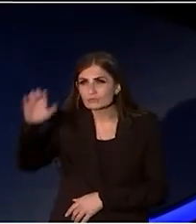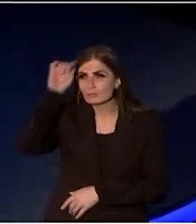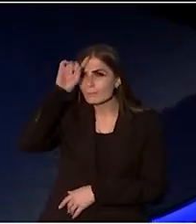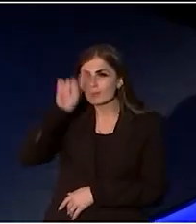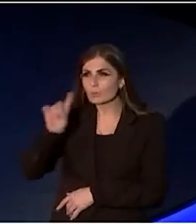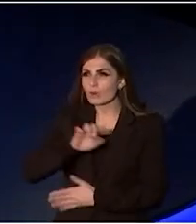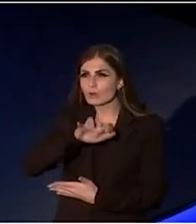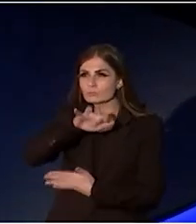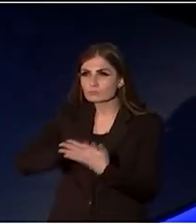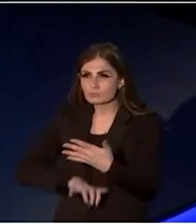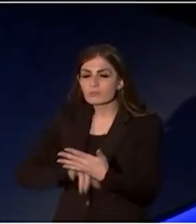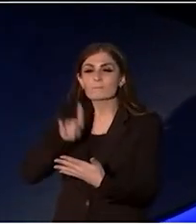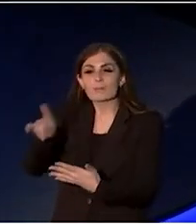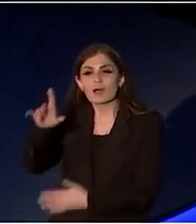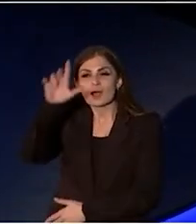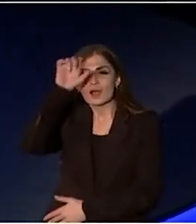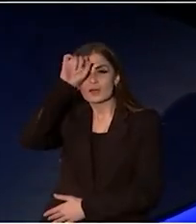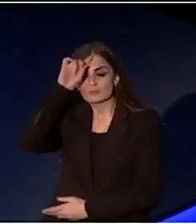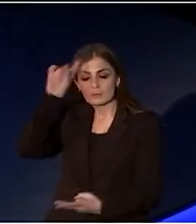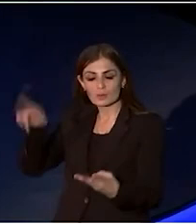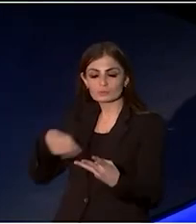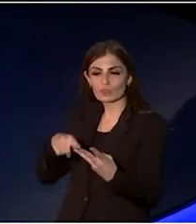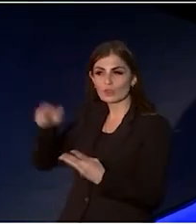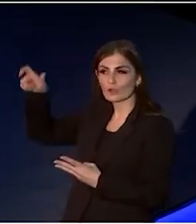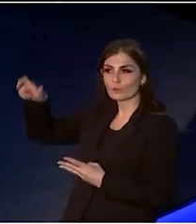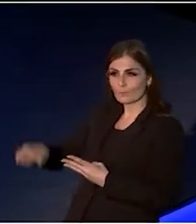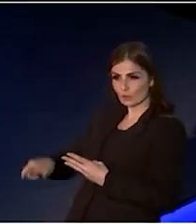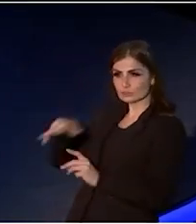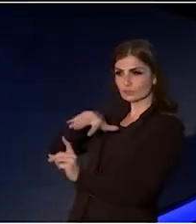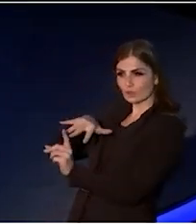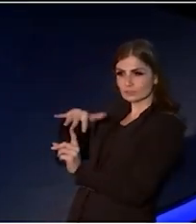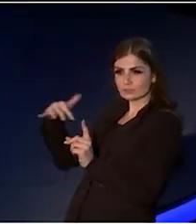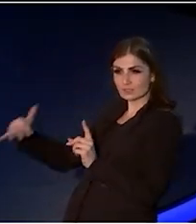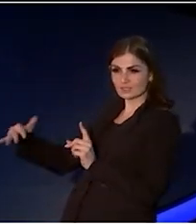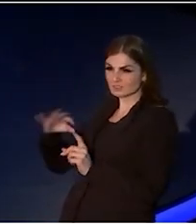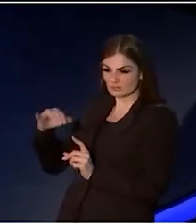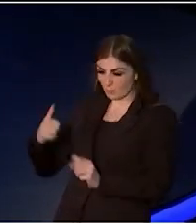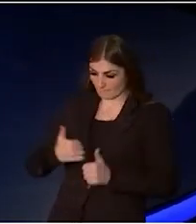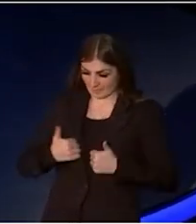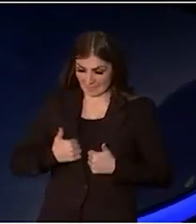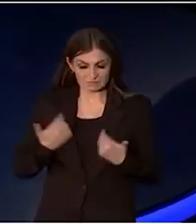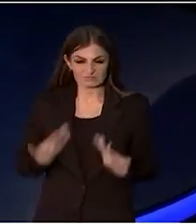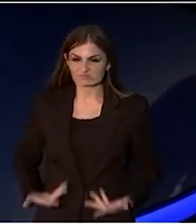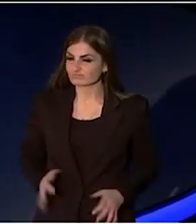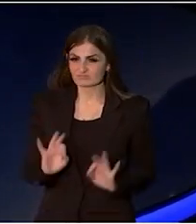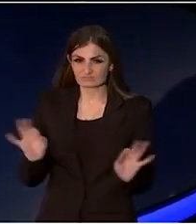but I do know it was written in the third person. It wasn't my truth.